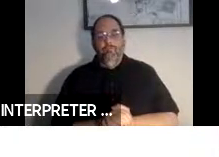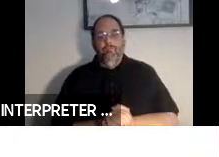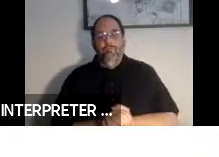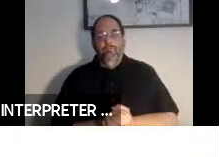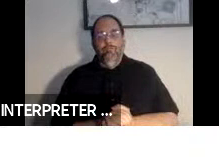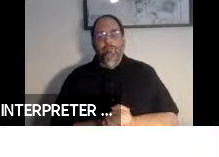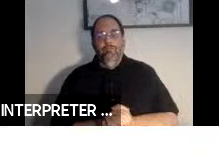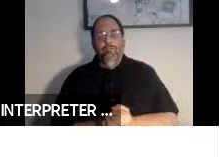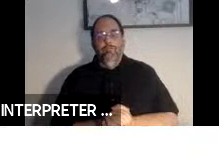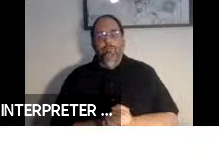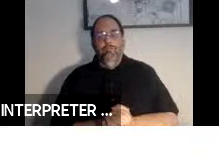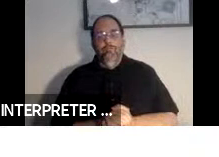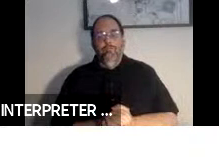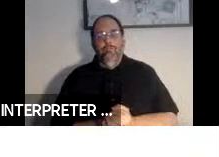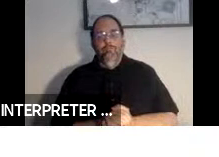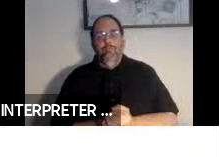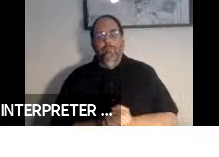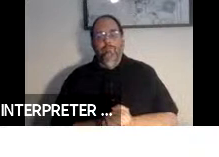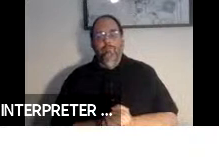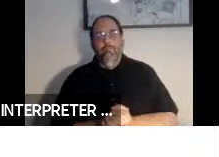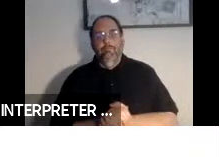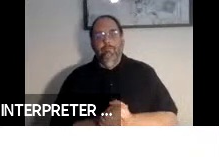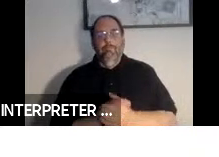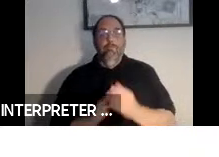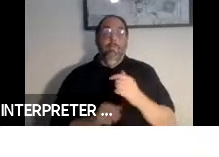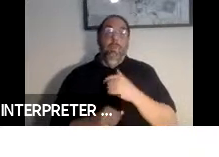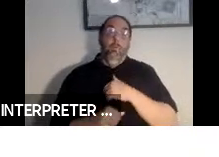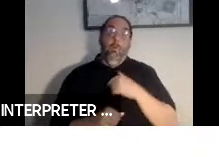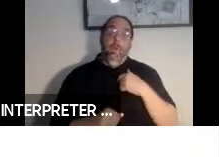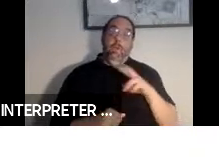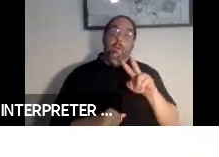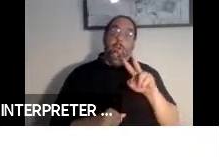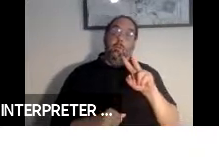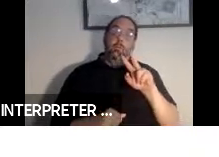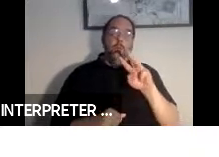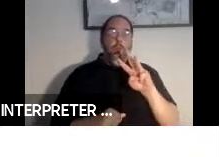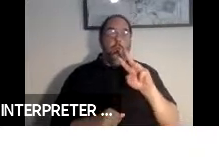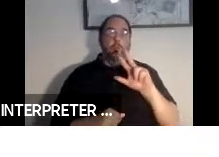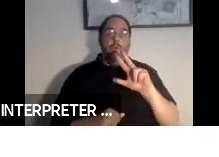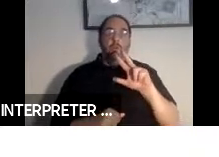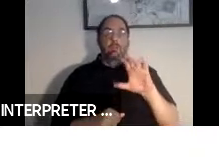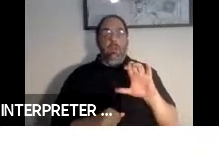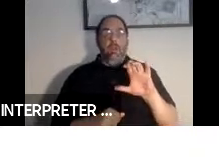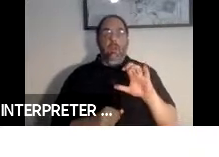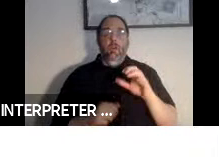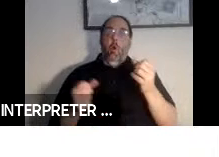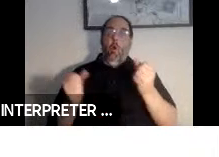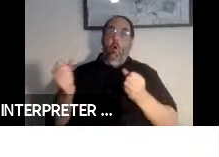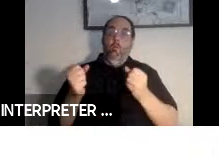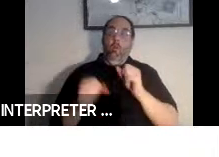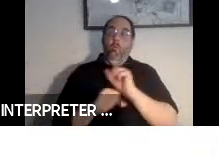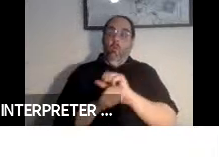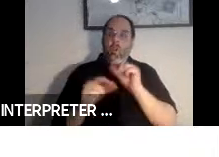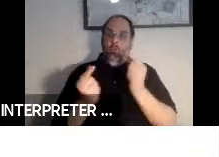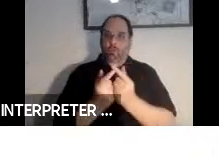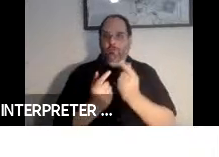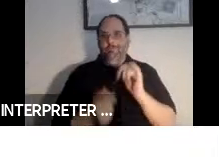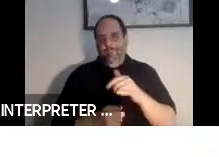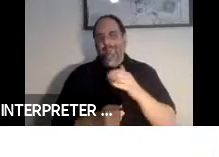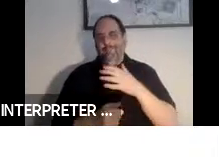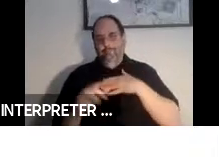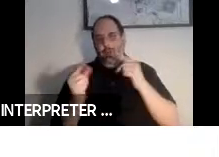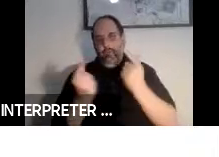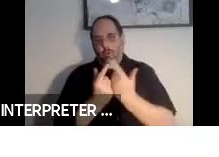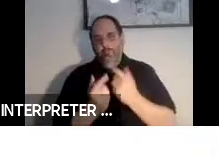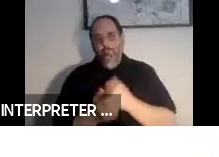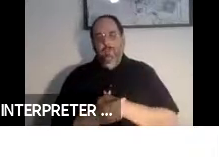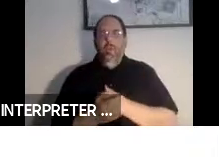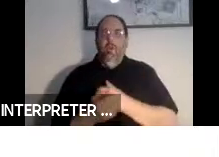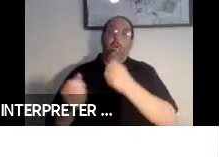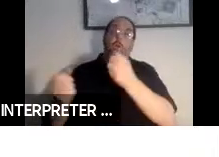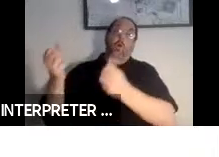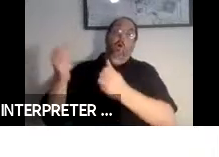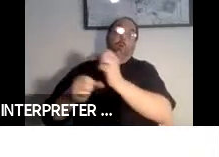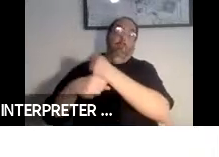So I lead the W3C on the automotive working group. So auto manufacturers all do data